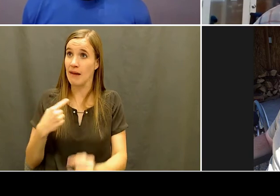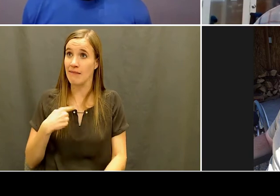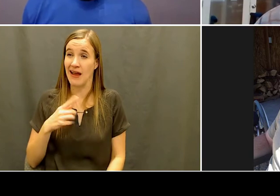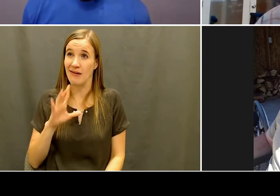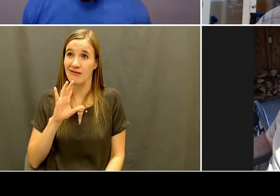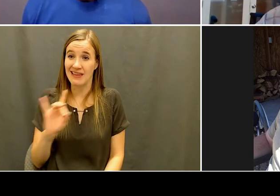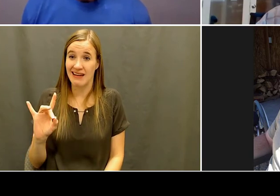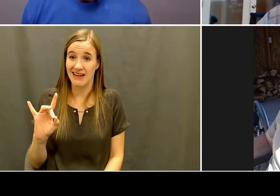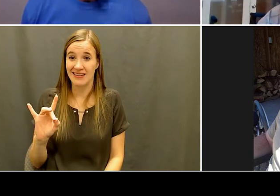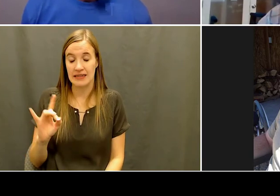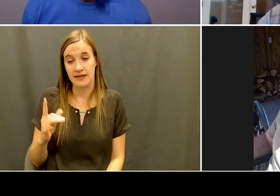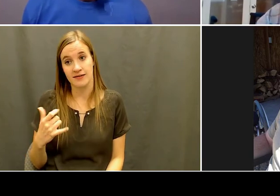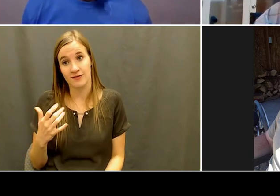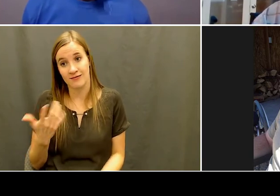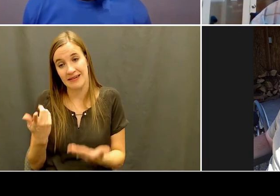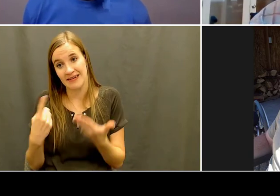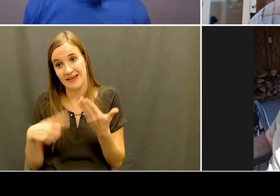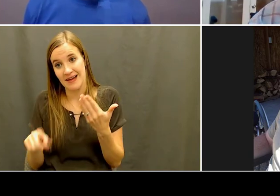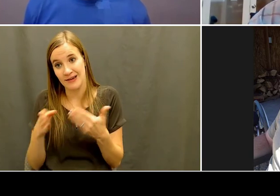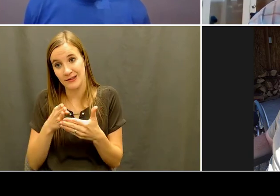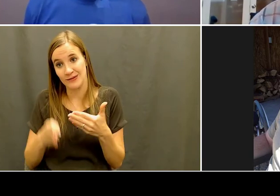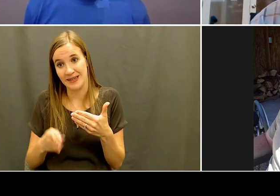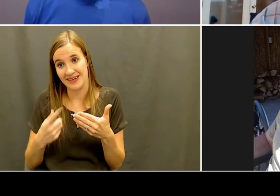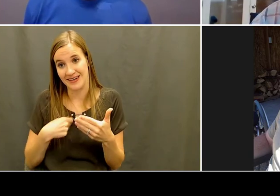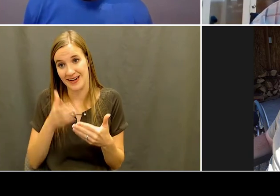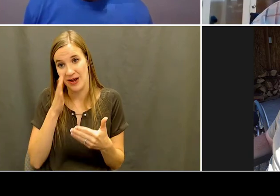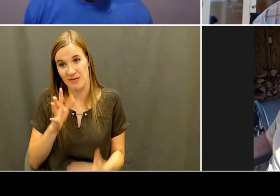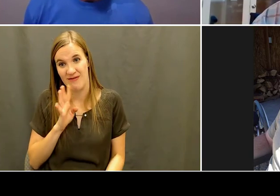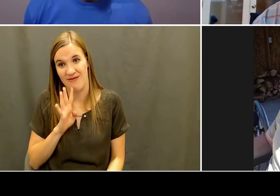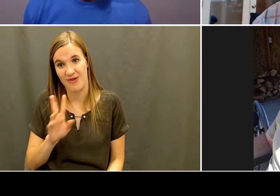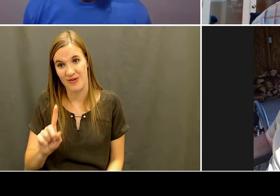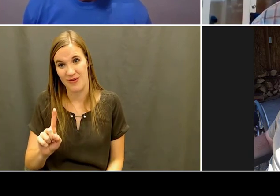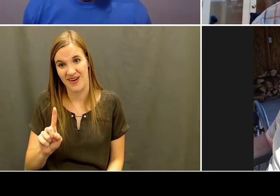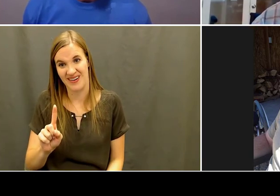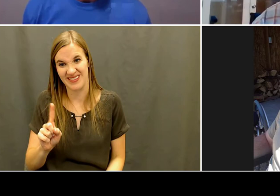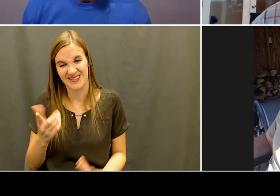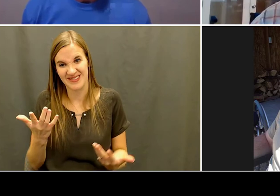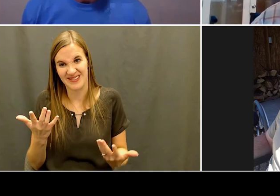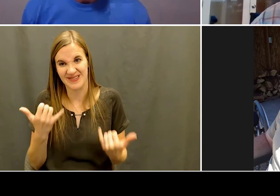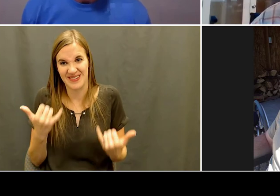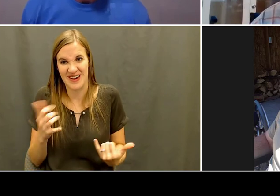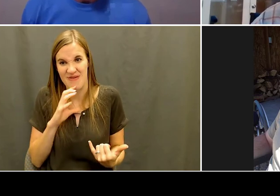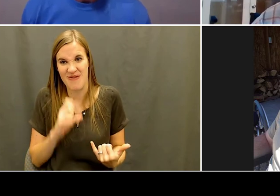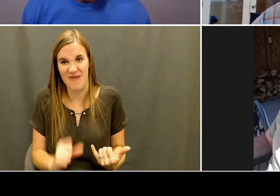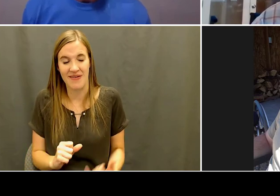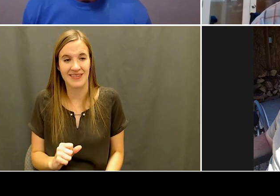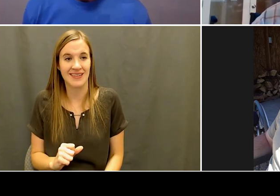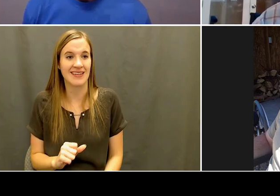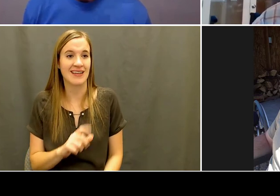Yeah. I think Lacey was six or seven. Jeremy: Yeah. I think she's just a little bit younger than I am.